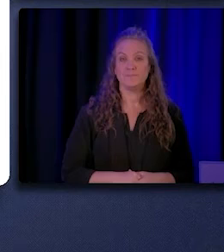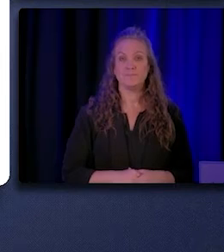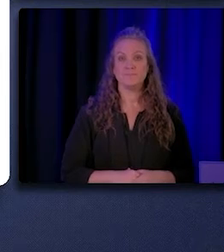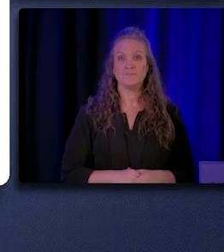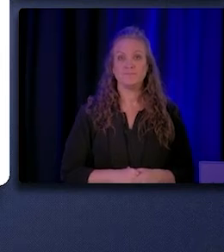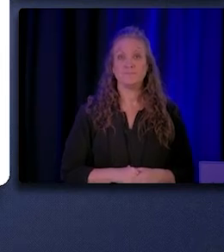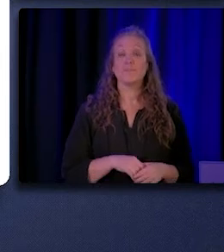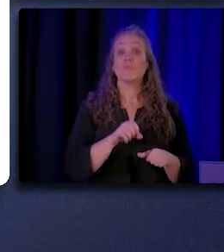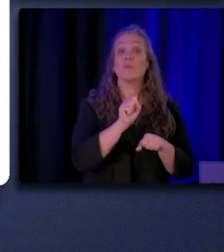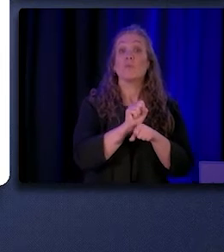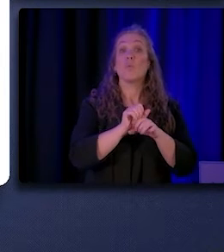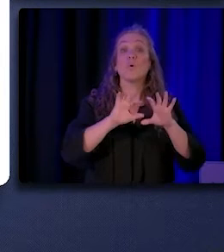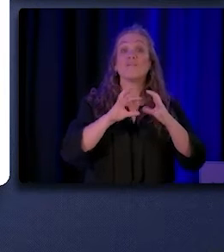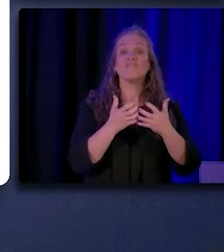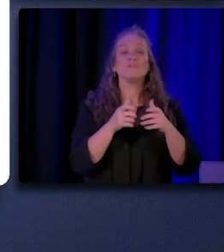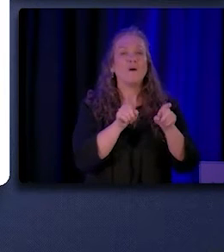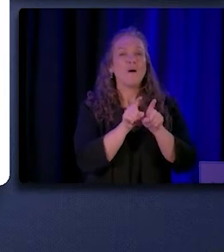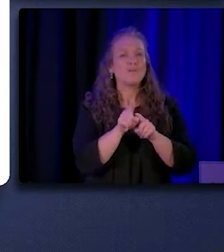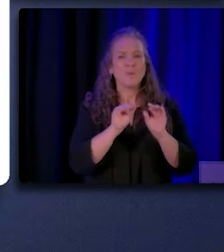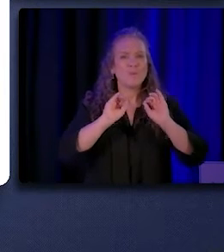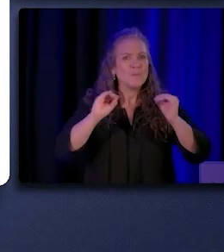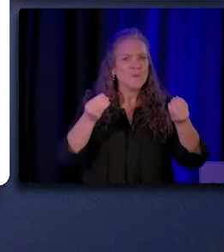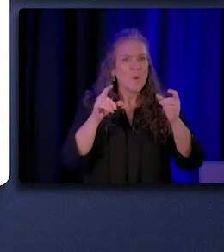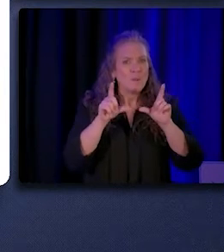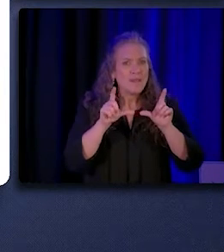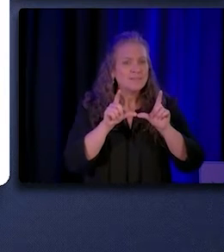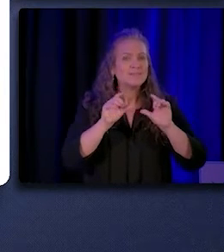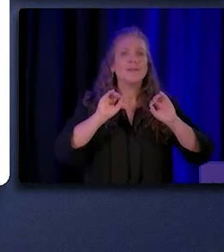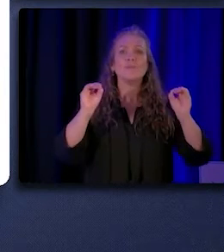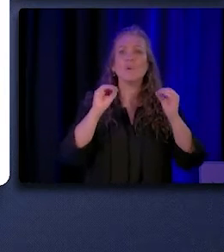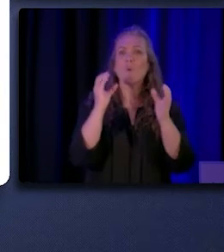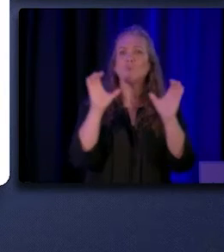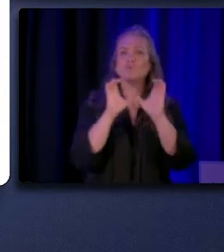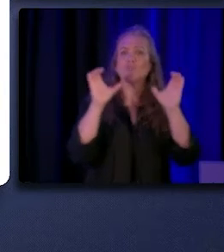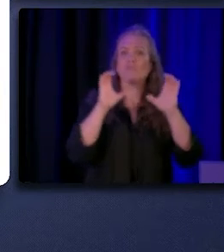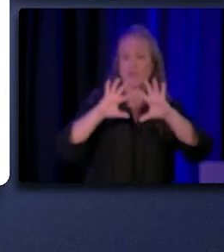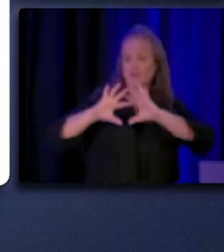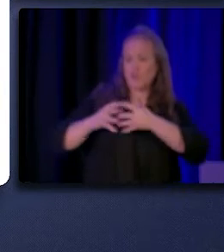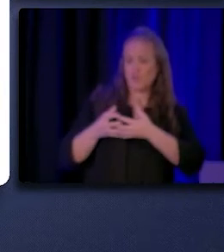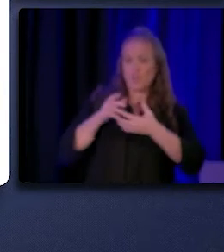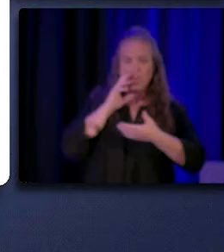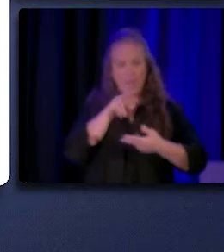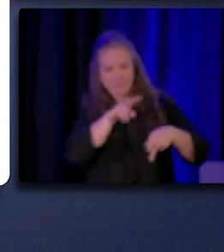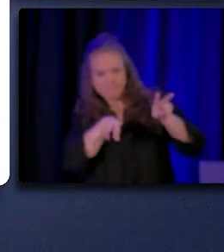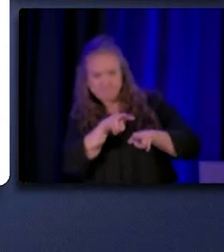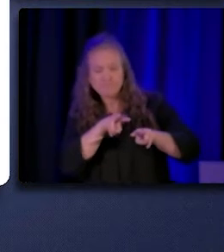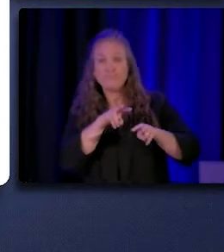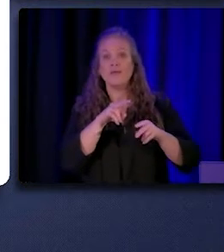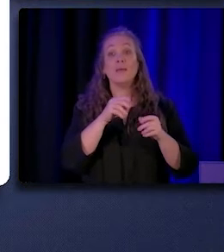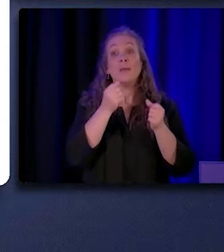The workforce also lacks a licensing or certification body to track the workforce, which many other professions use